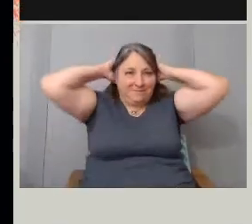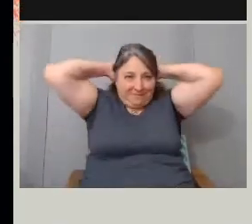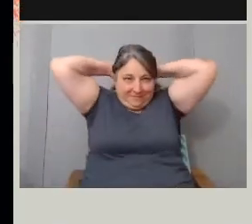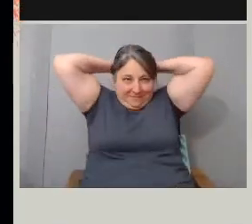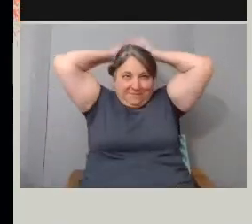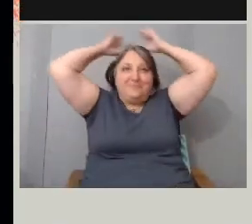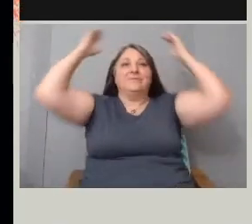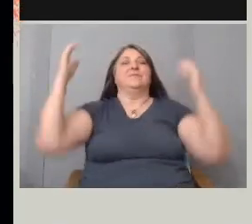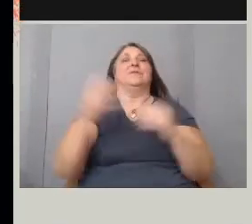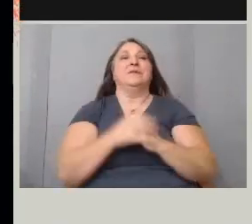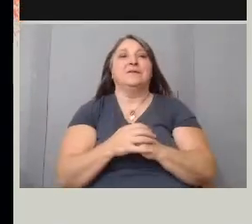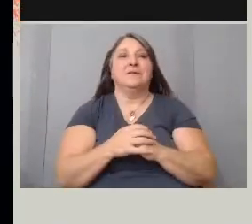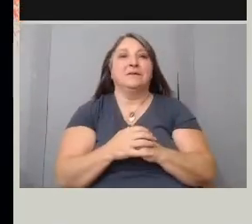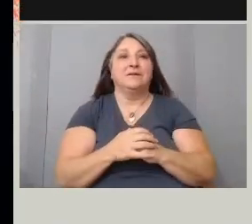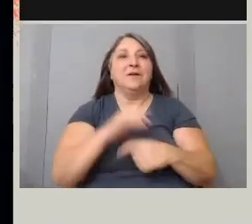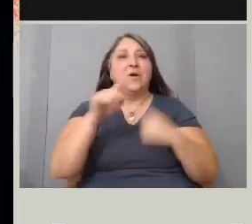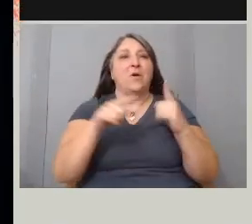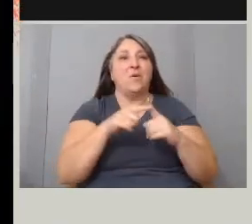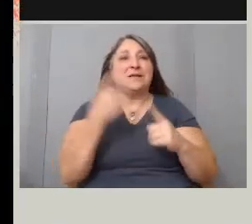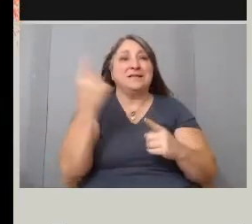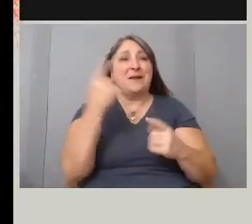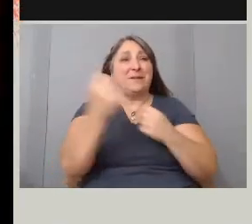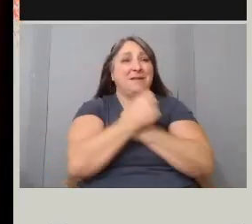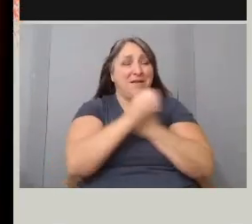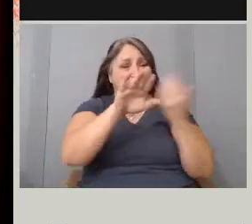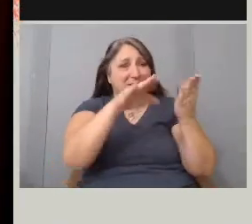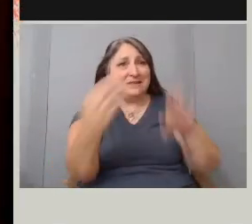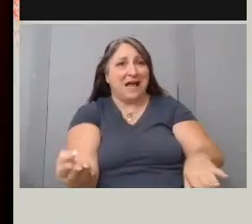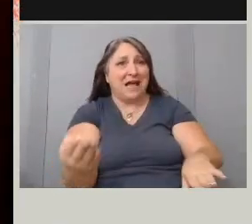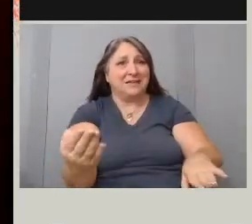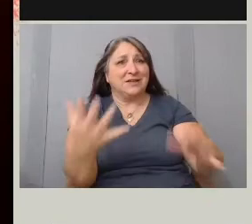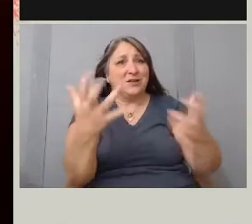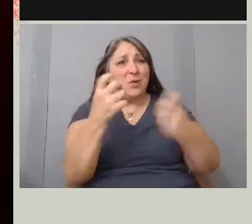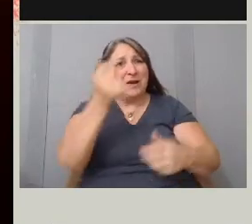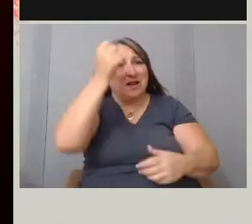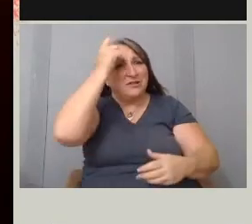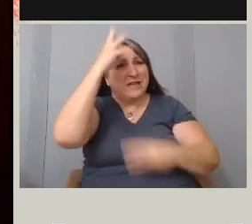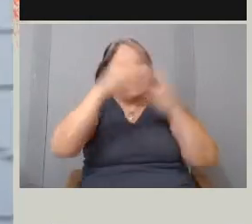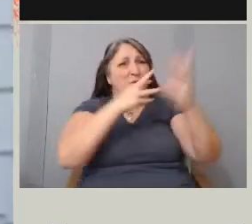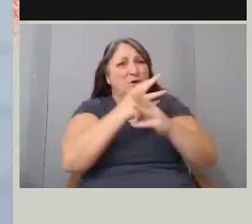[Elan] When you lose someone you love, you start to look for new ways to understand the world.